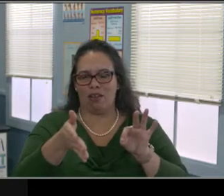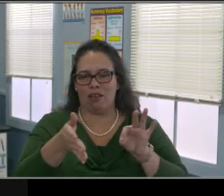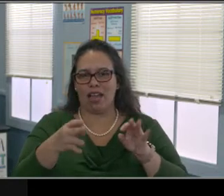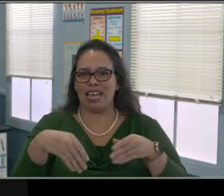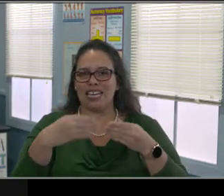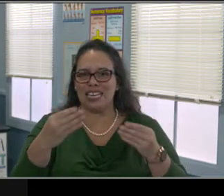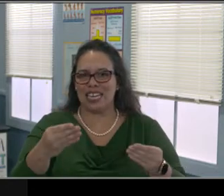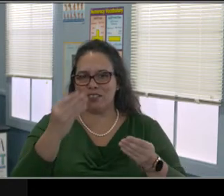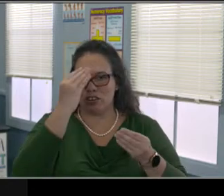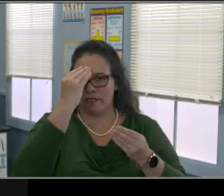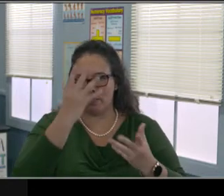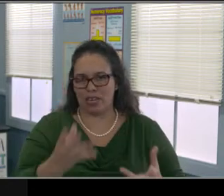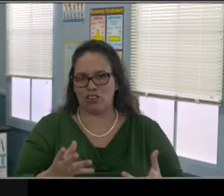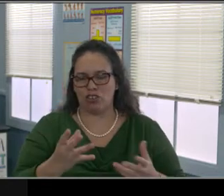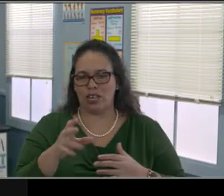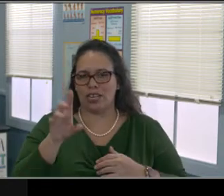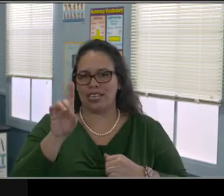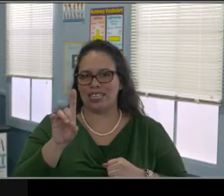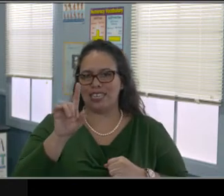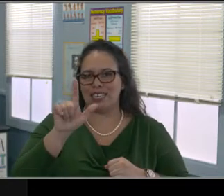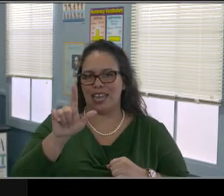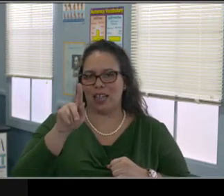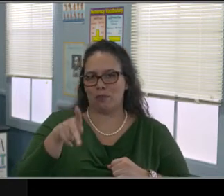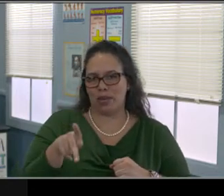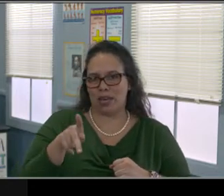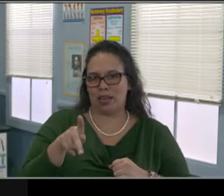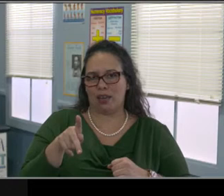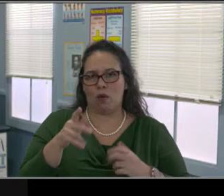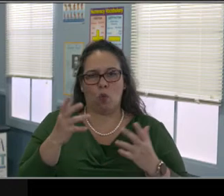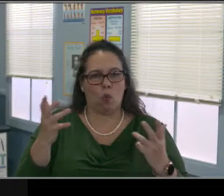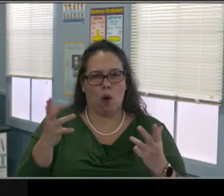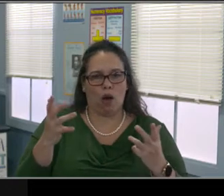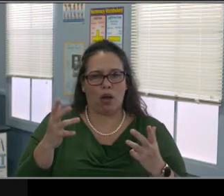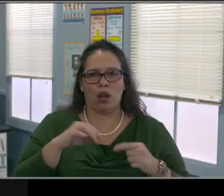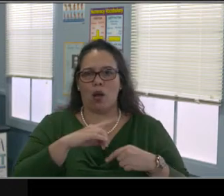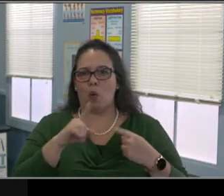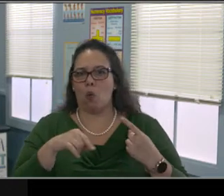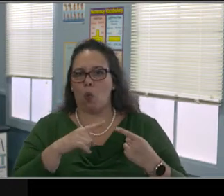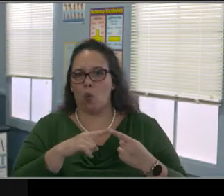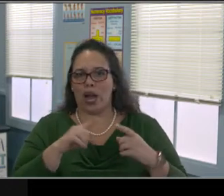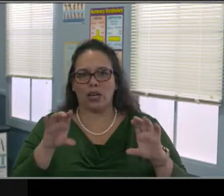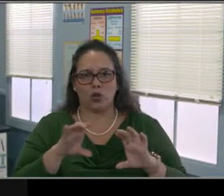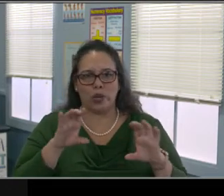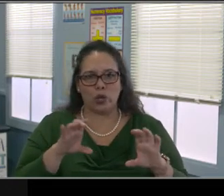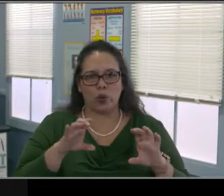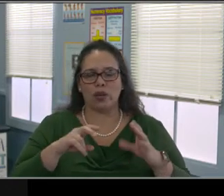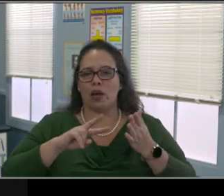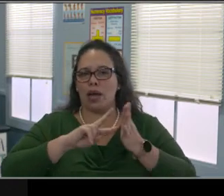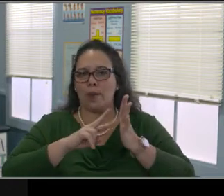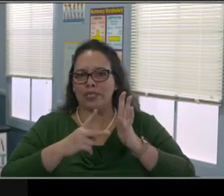So the remote distance learning plan for instruction. You'll notice that there's a lot of text on there. If you're like me,